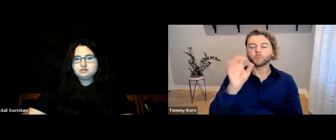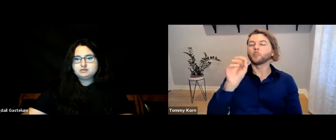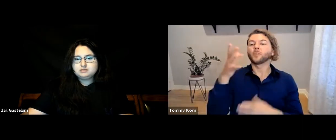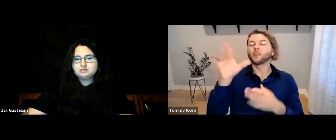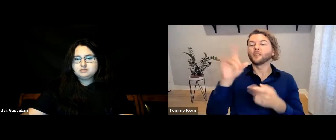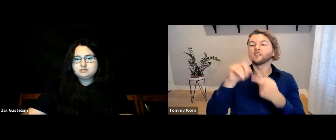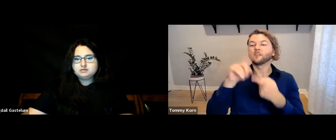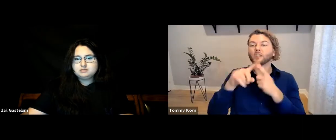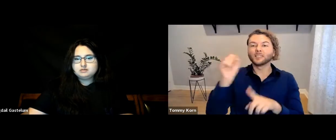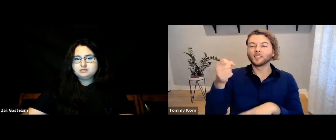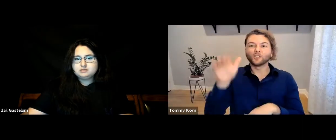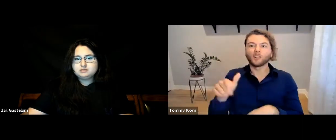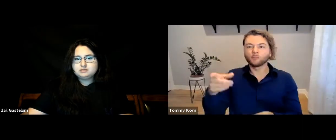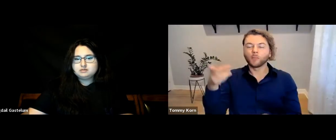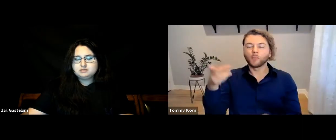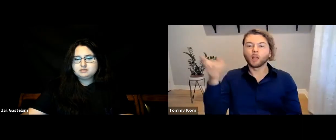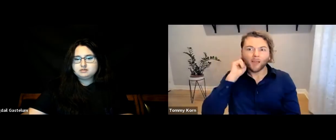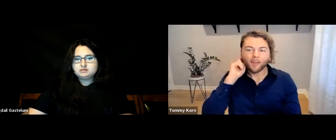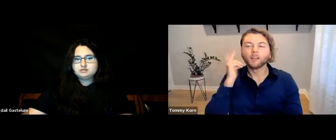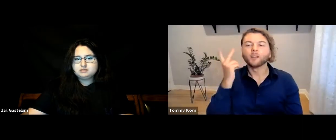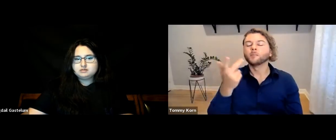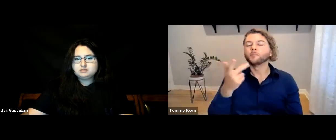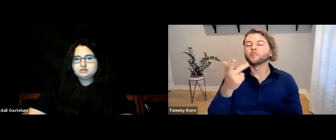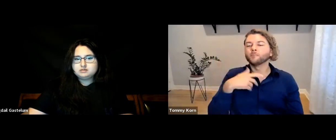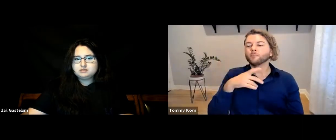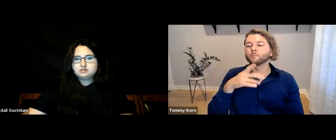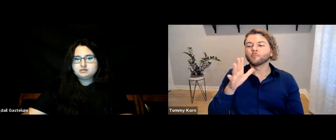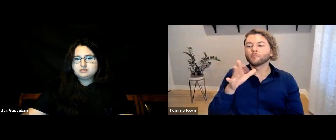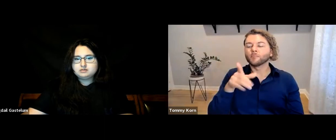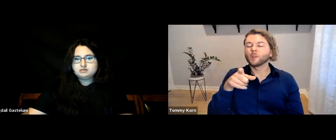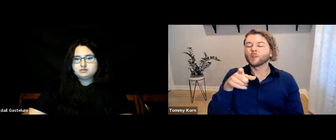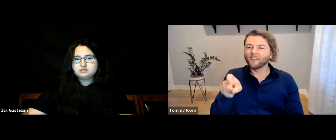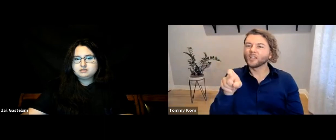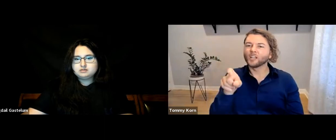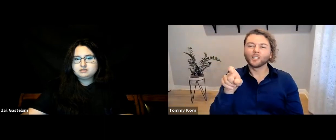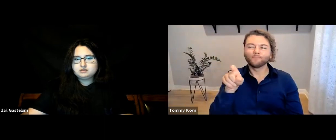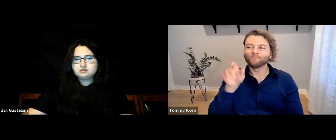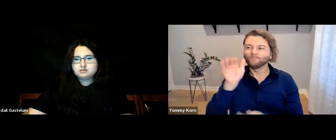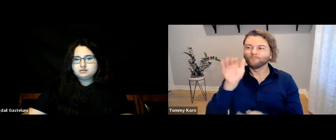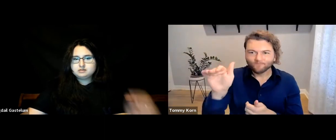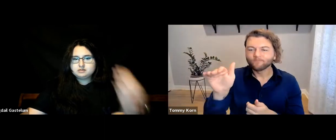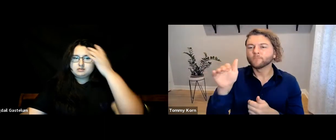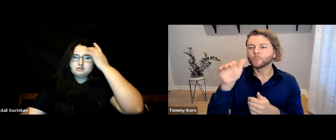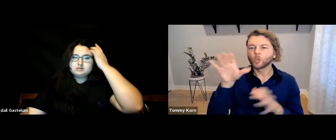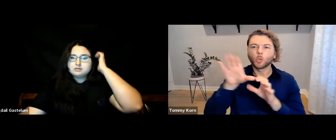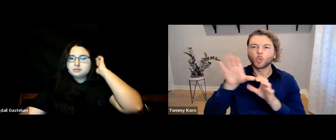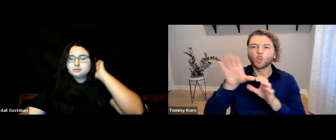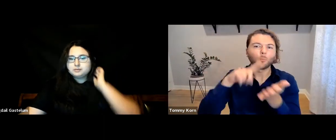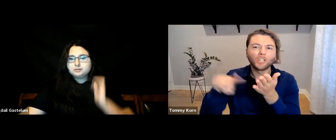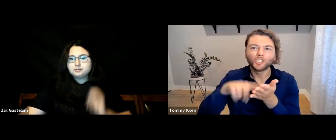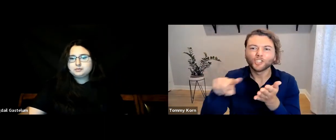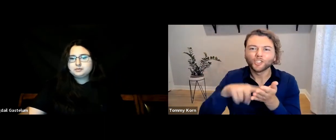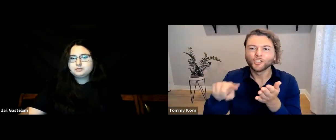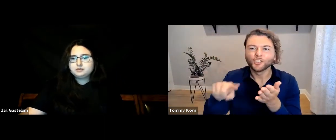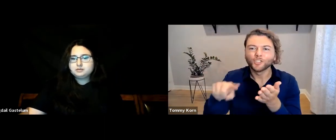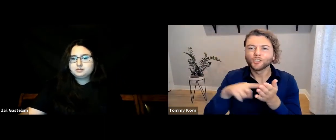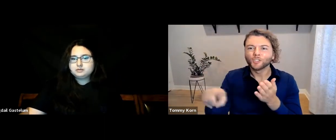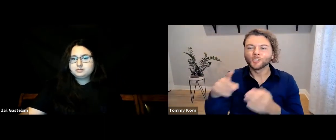So, your friend’s child has a cochlear implant (CI). I suggest you encourage them to do research